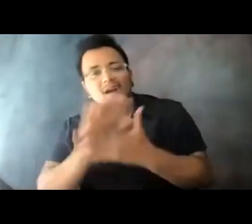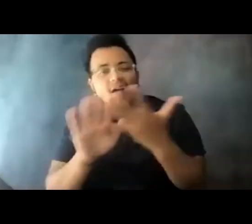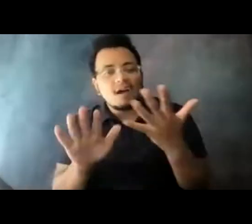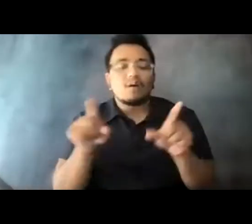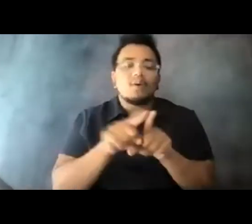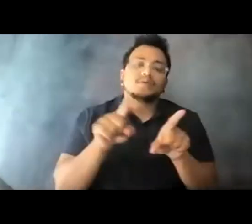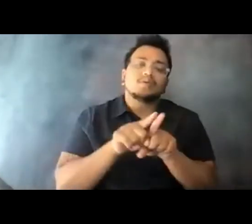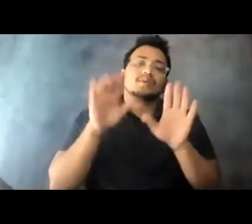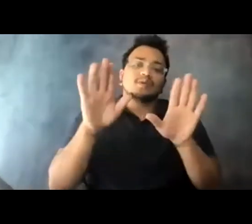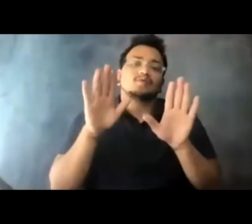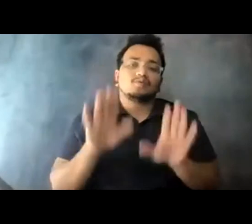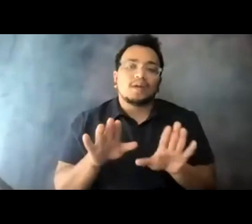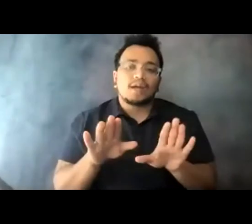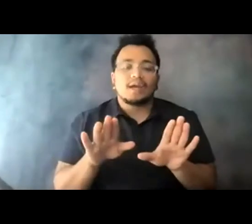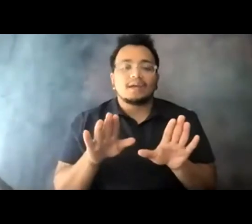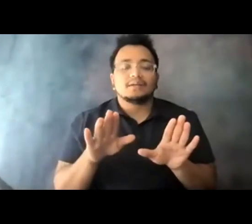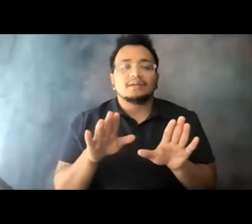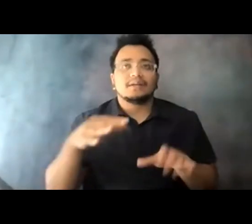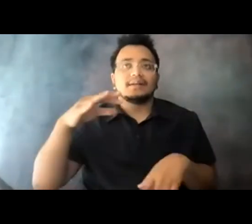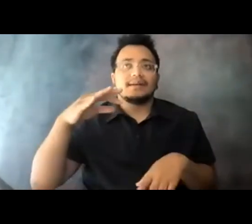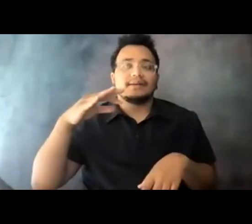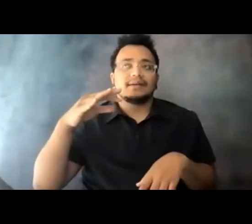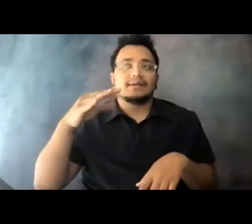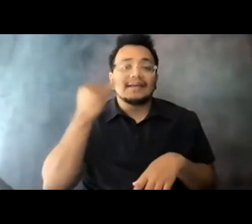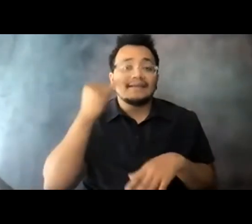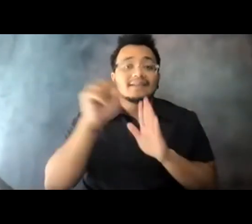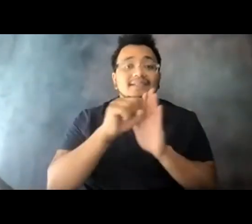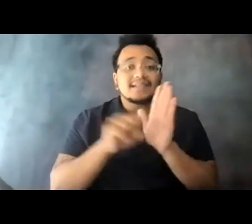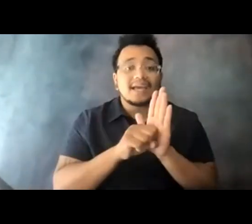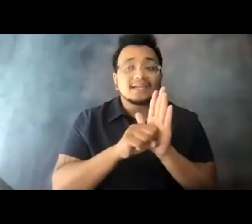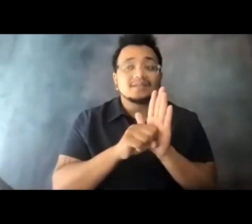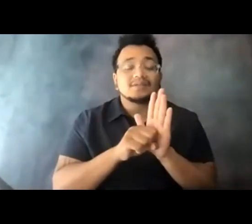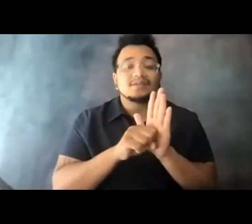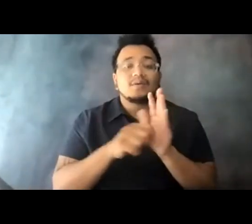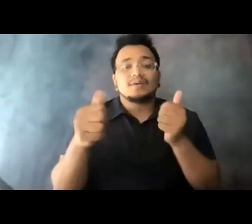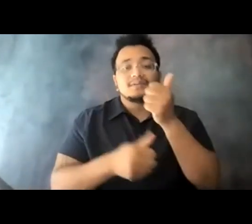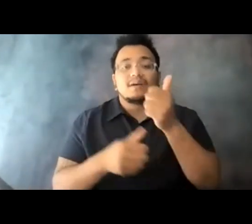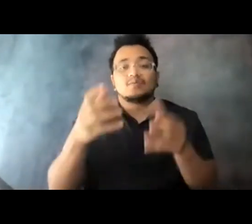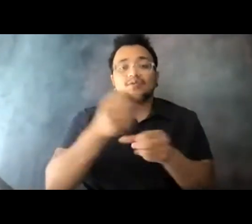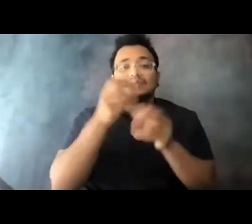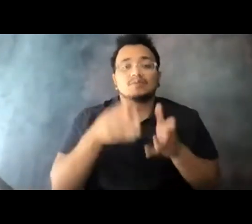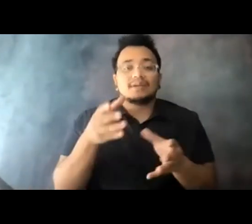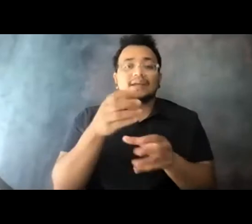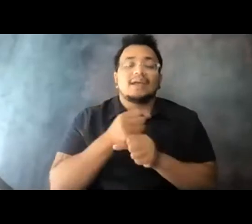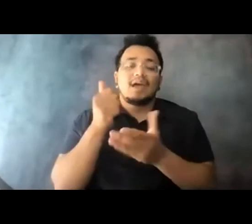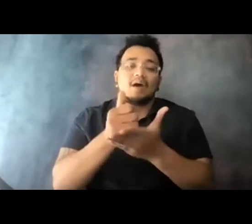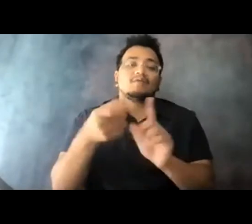15:16:09 And it would also be greatly of help if states and the subrecipients could get assistance from heath health and human services agencies